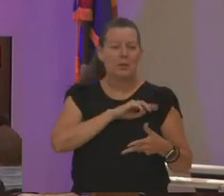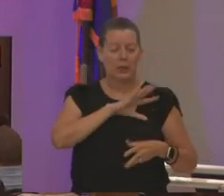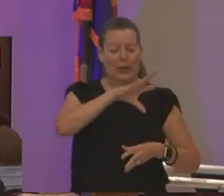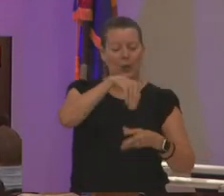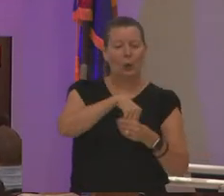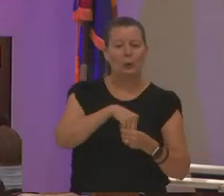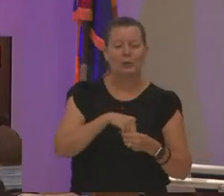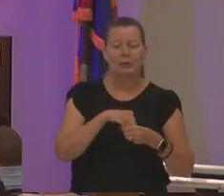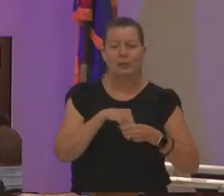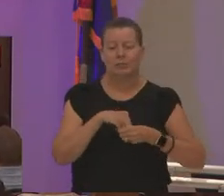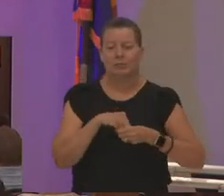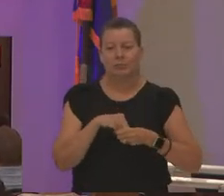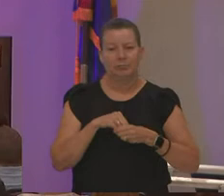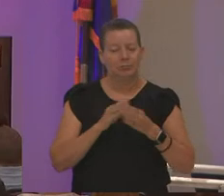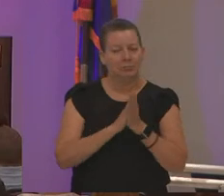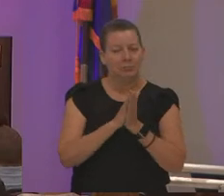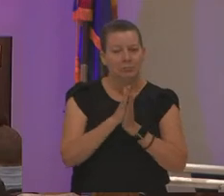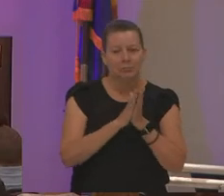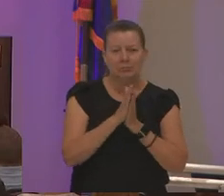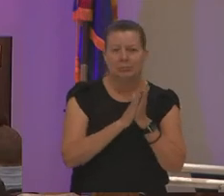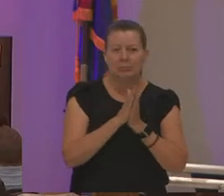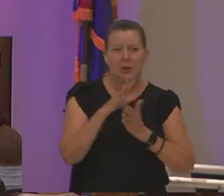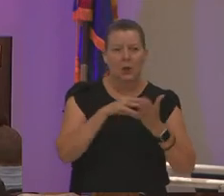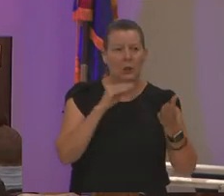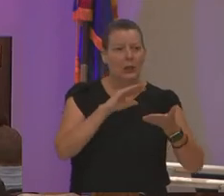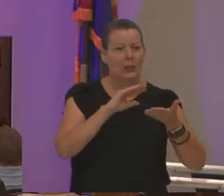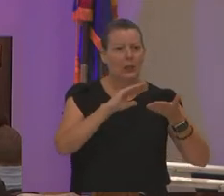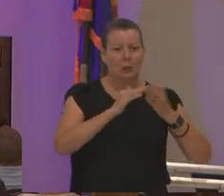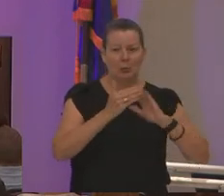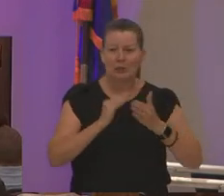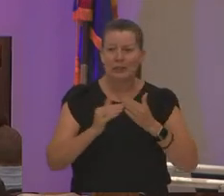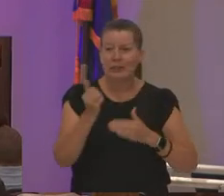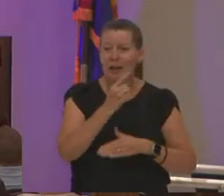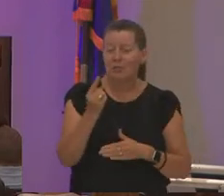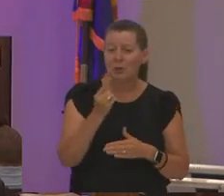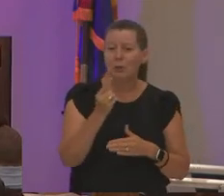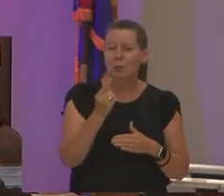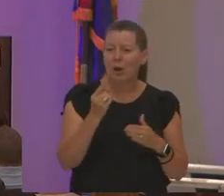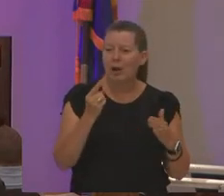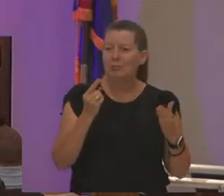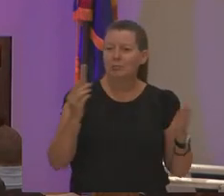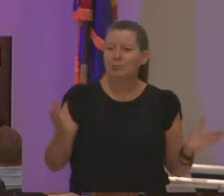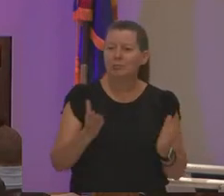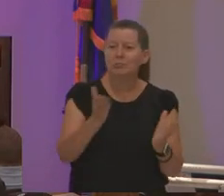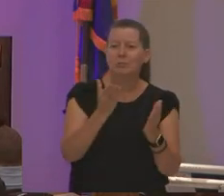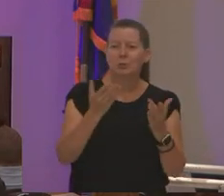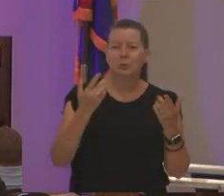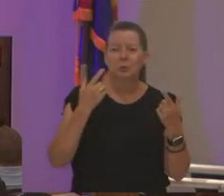learning community where everyone is supported to achieve success and i can tell you from the